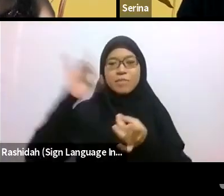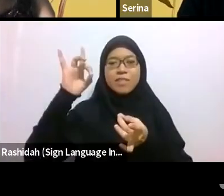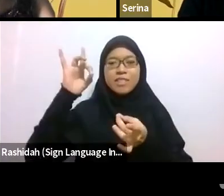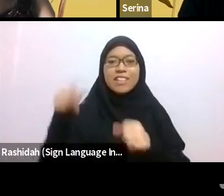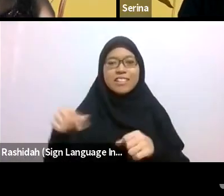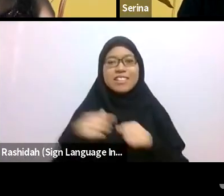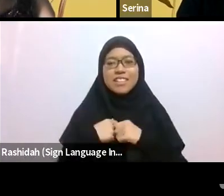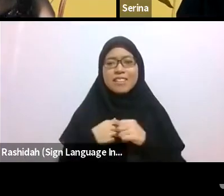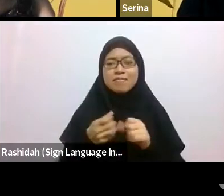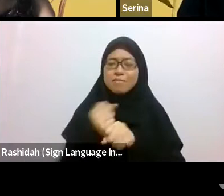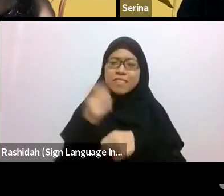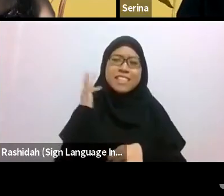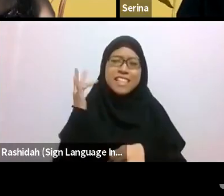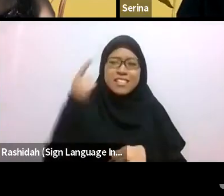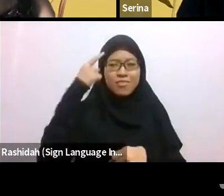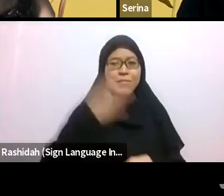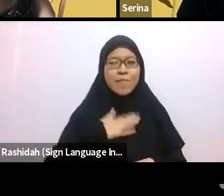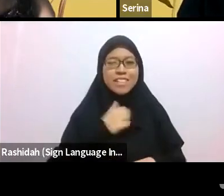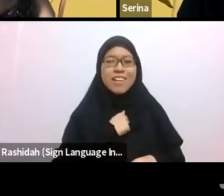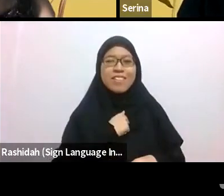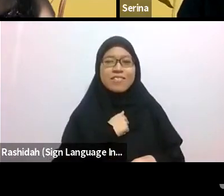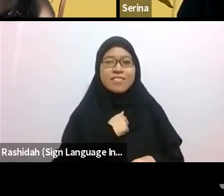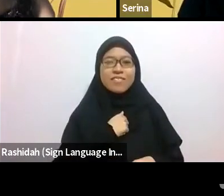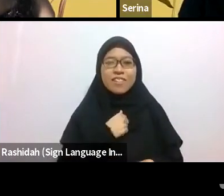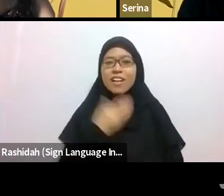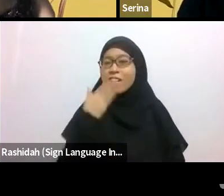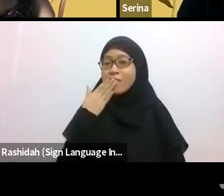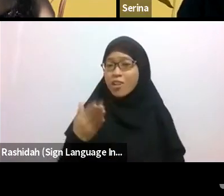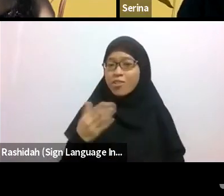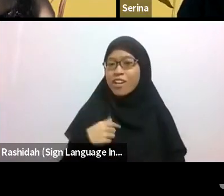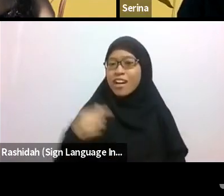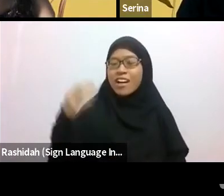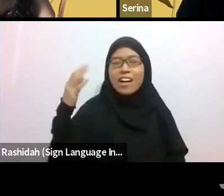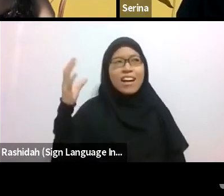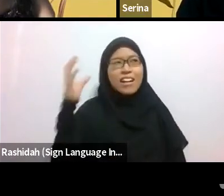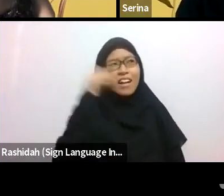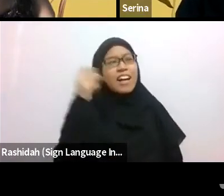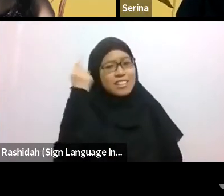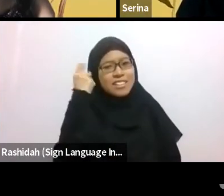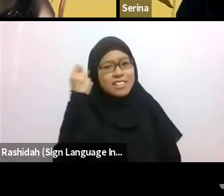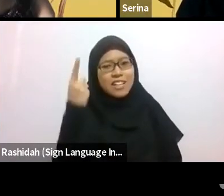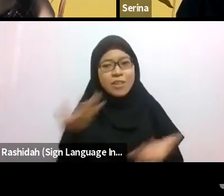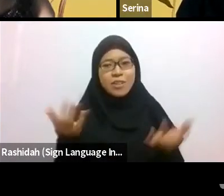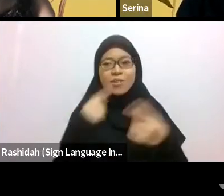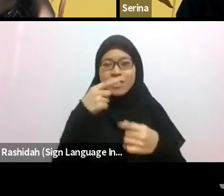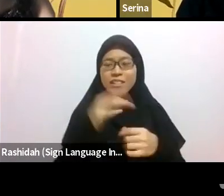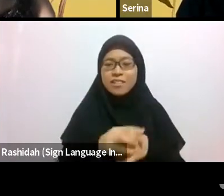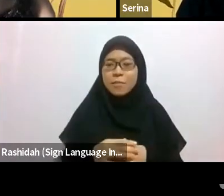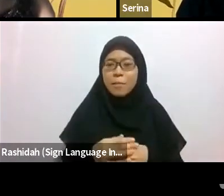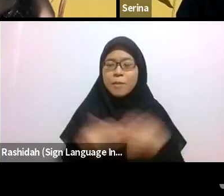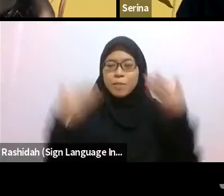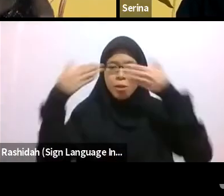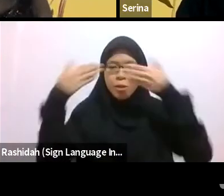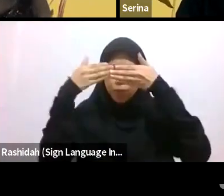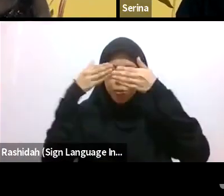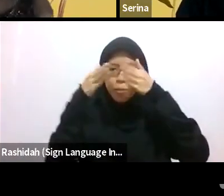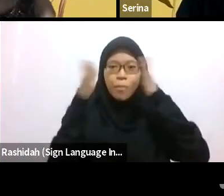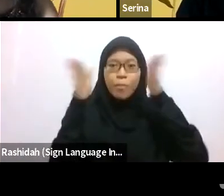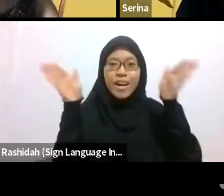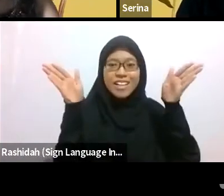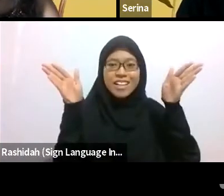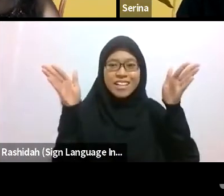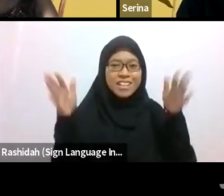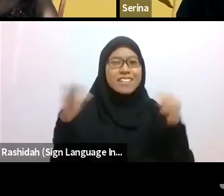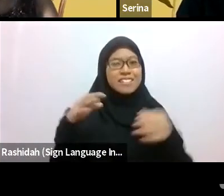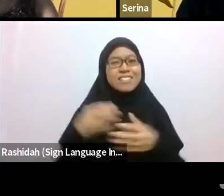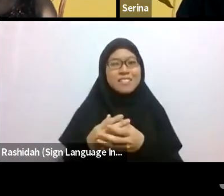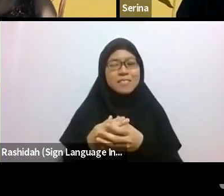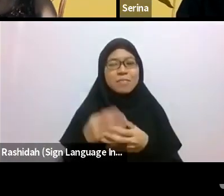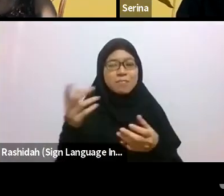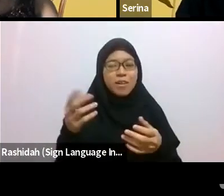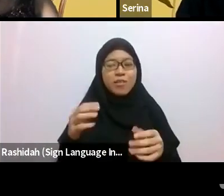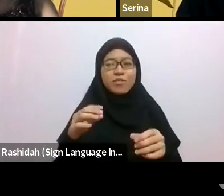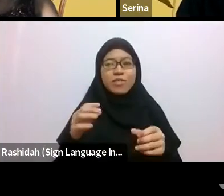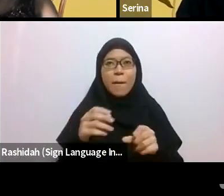I get what you’re saying, about how being open, maybe, is part of that spirituality, or communing with nature.